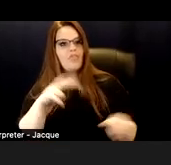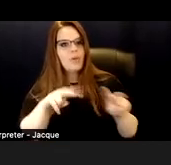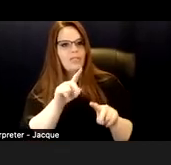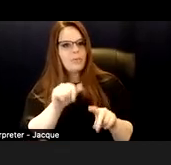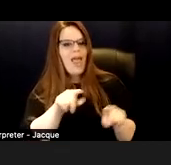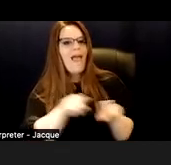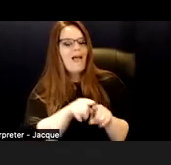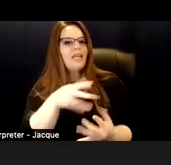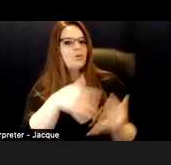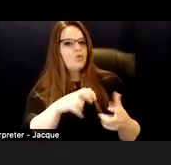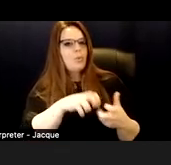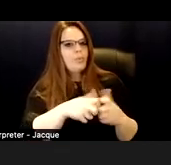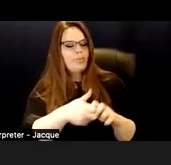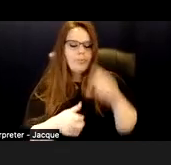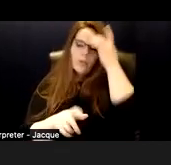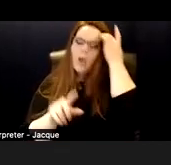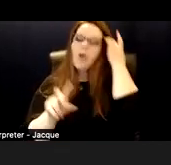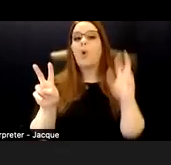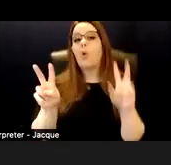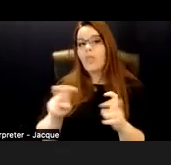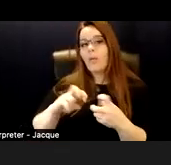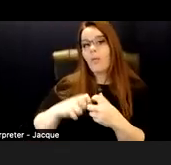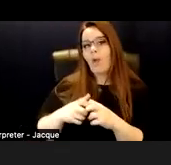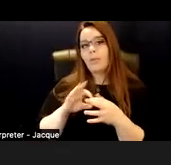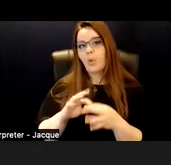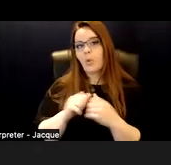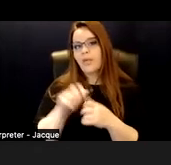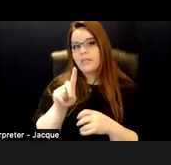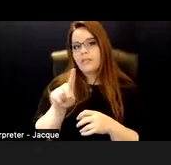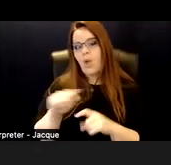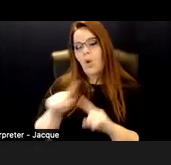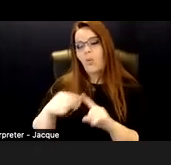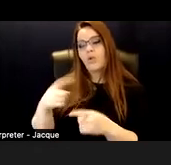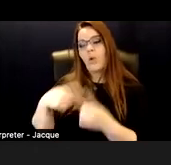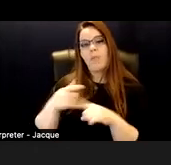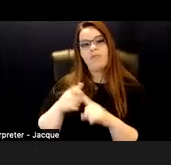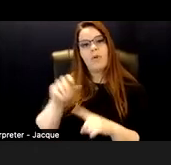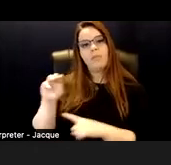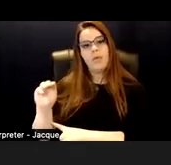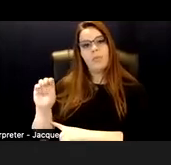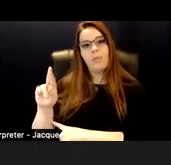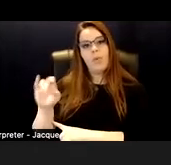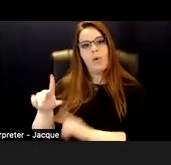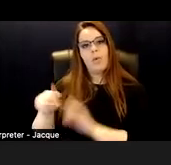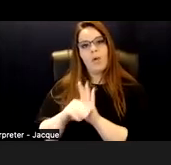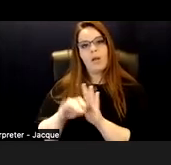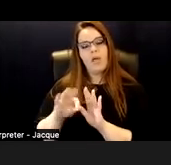So the problem associated with disability when you're coming from the moral model of disability is this idea that there is a moral failing